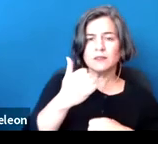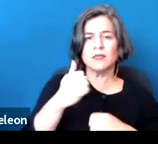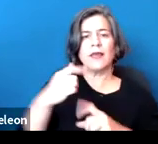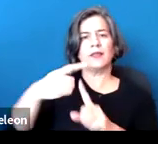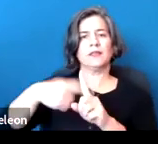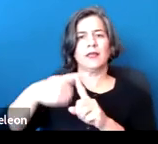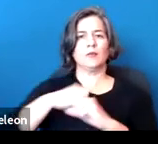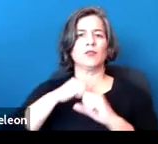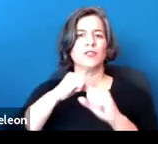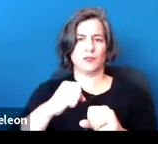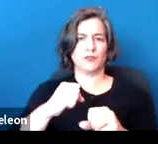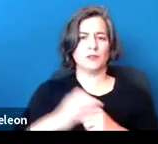So we'll go to the next slide.